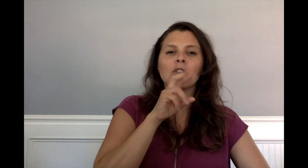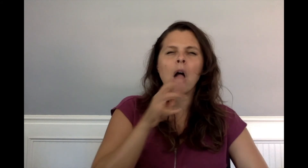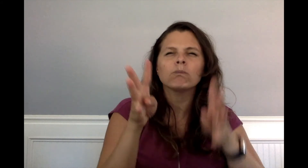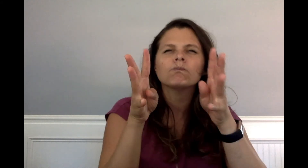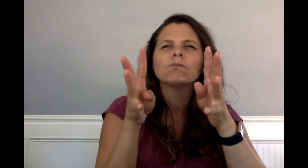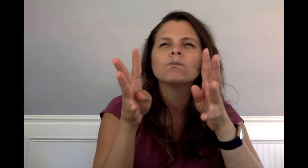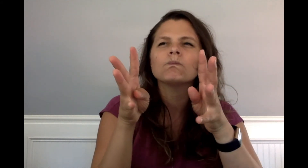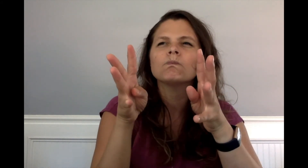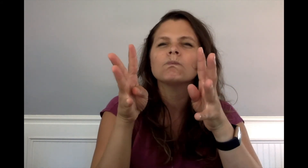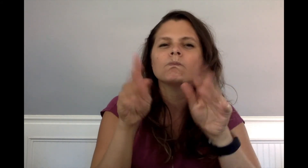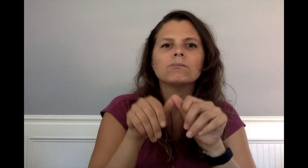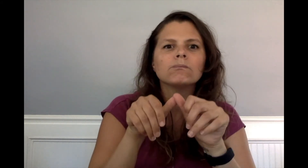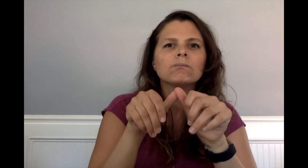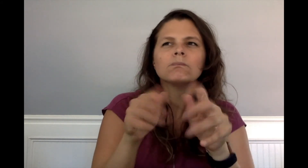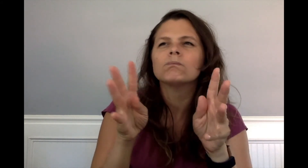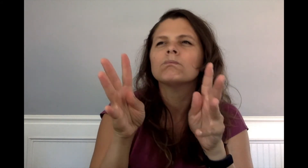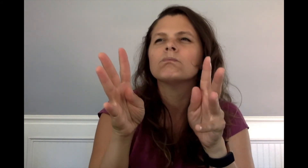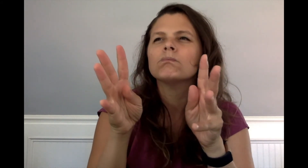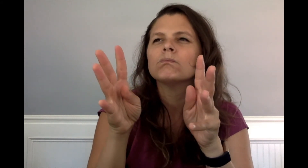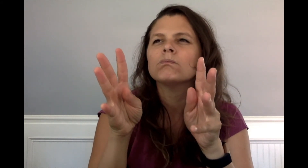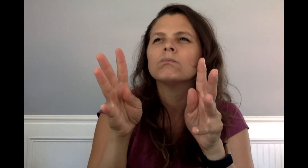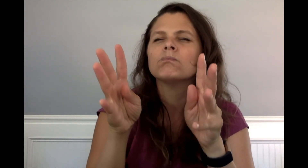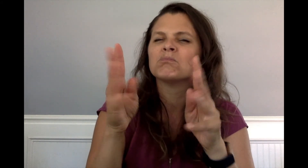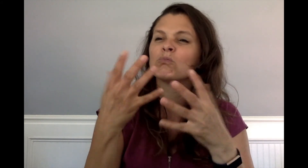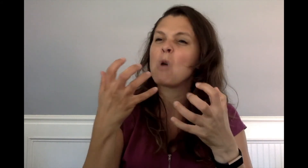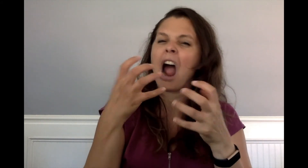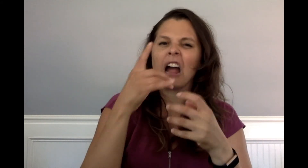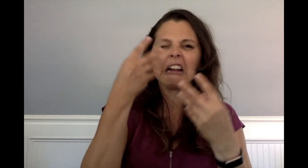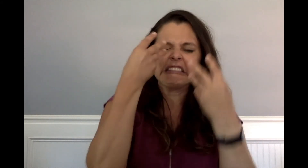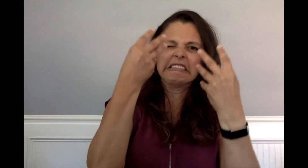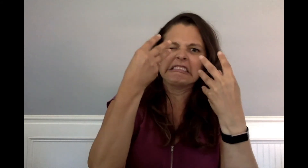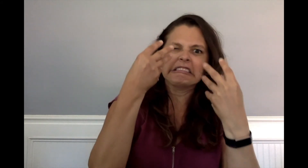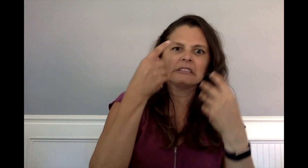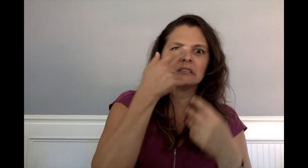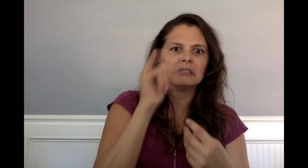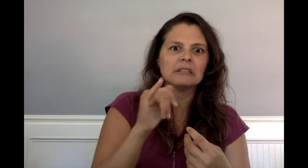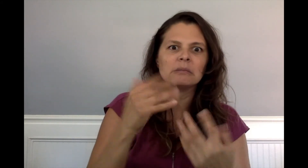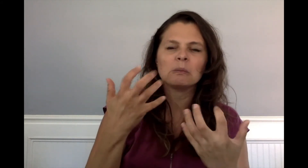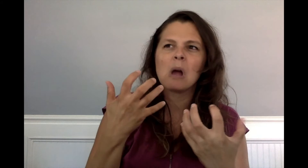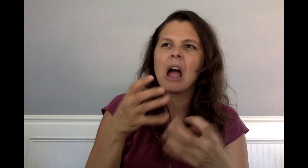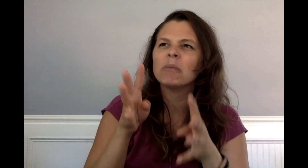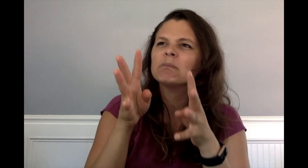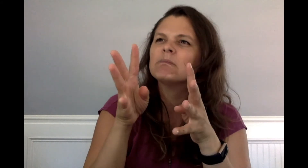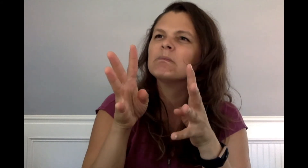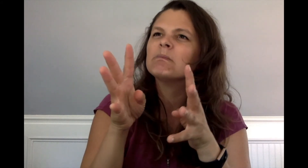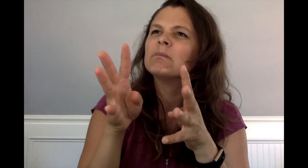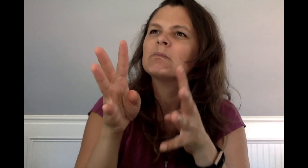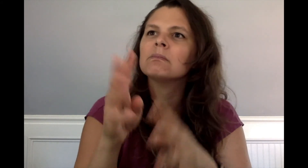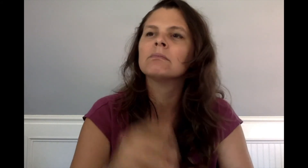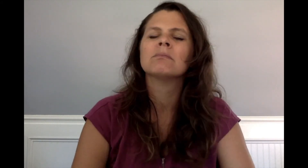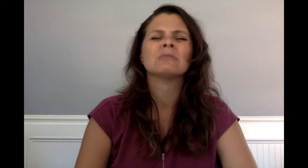Frog continued to hold her tiara, ready to stab Dex in the eye.